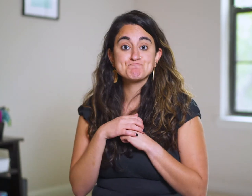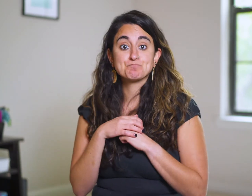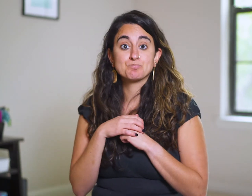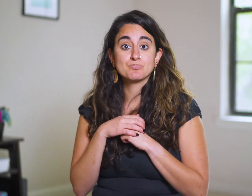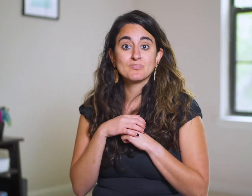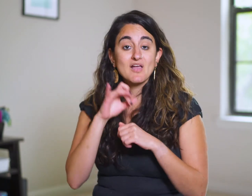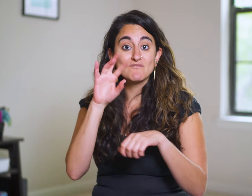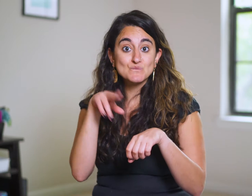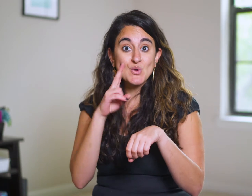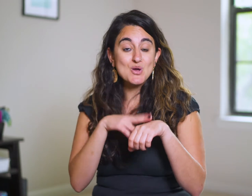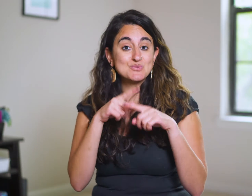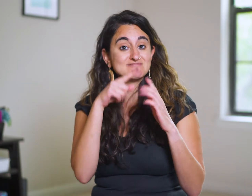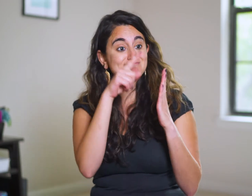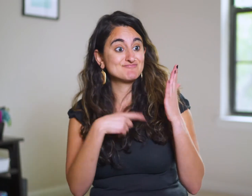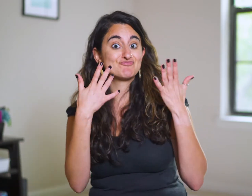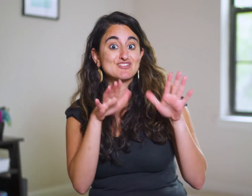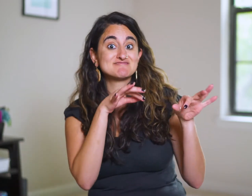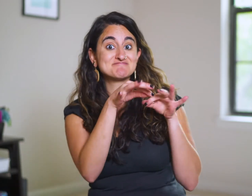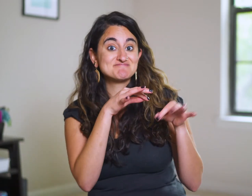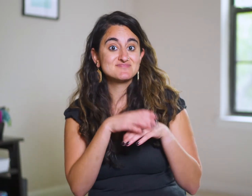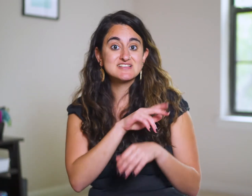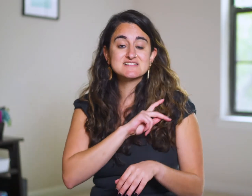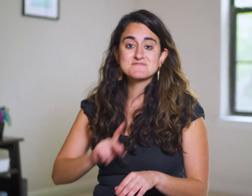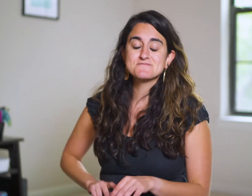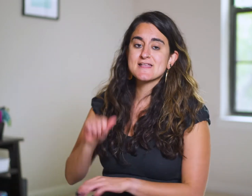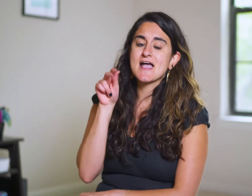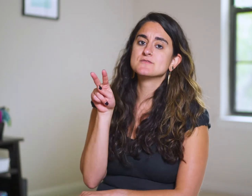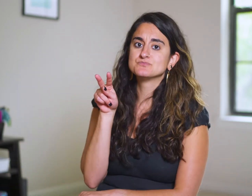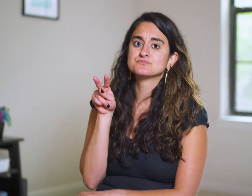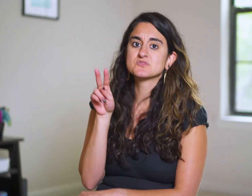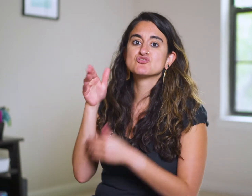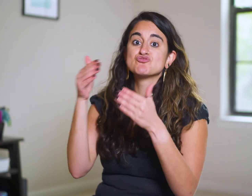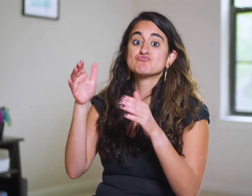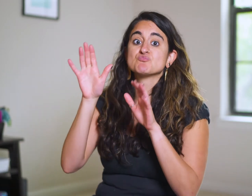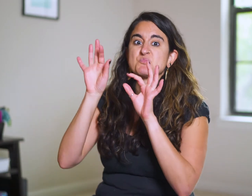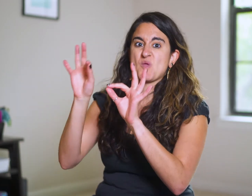When he finishes, King A says, “Great!